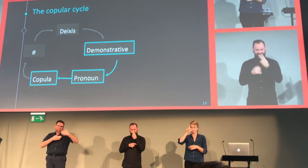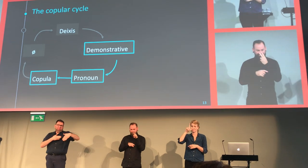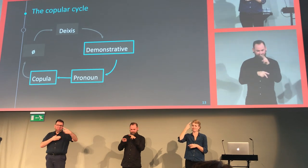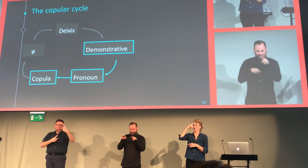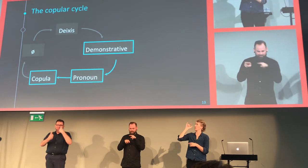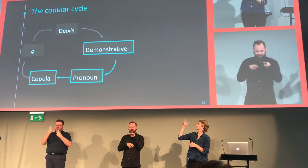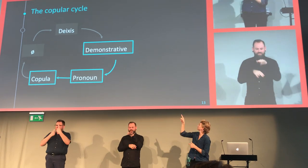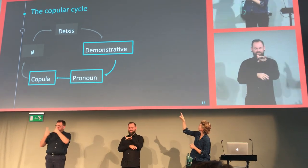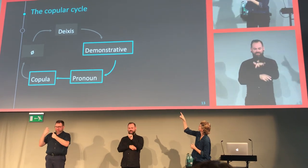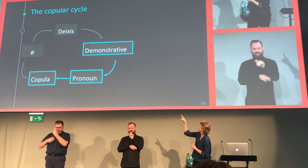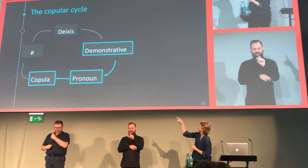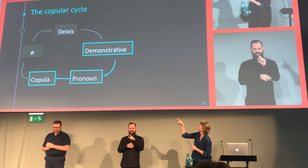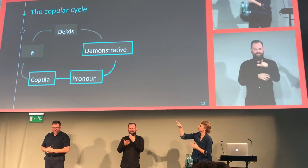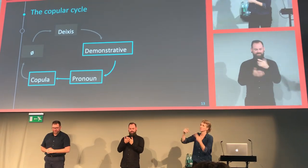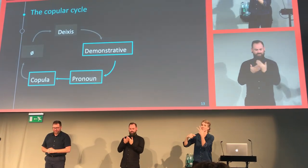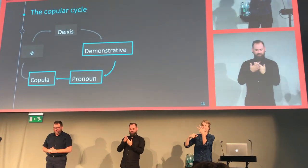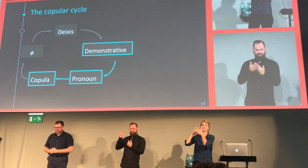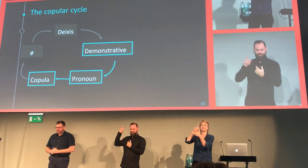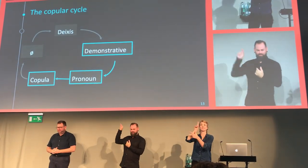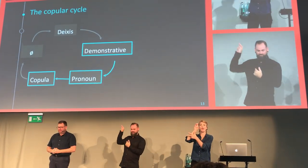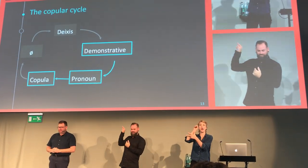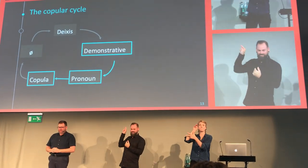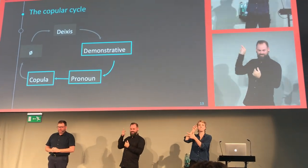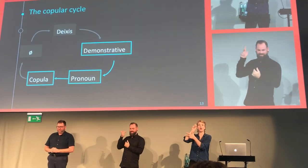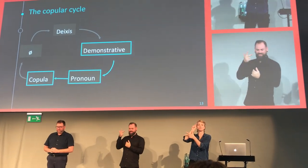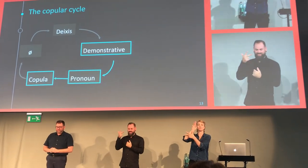We found that there was evidence in ASL for this cycle